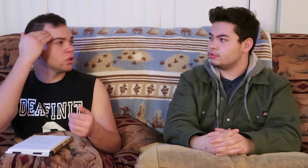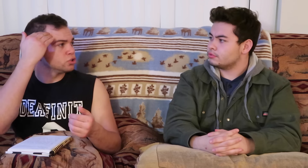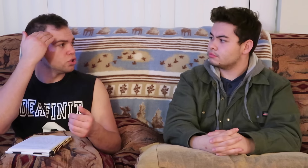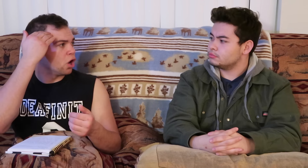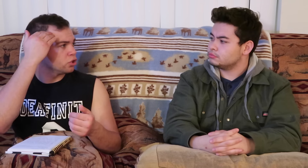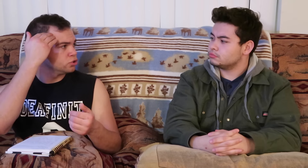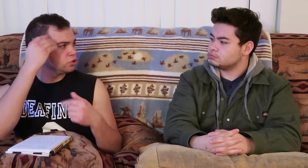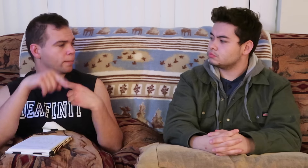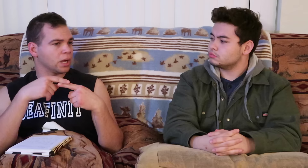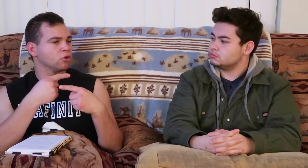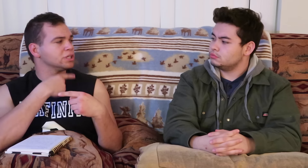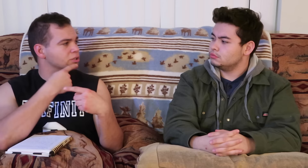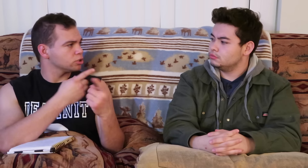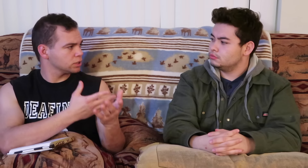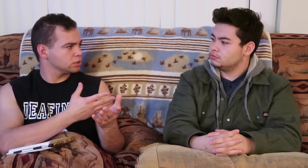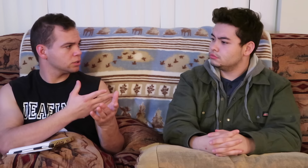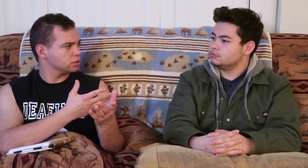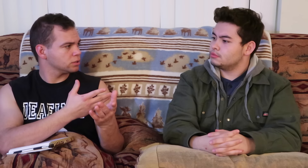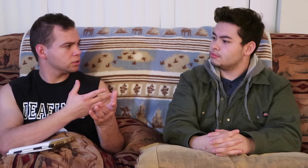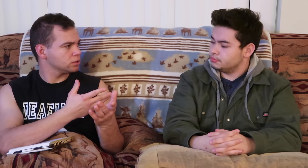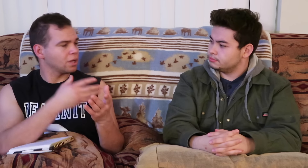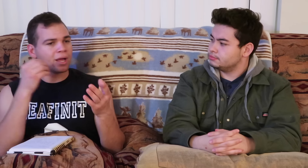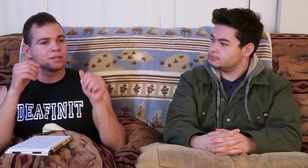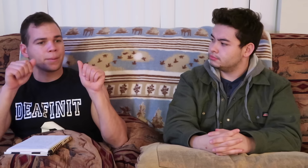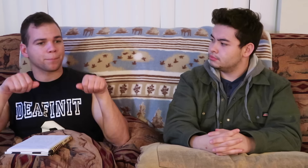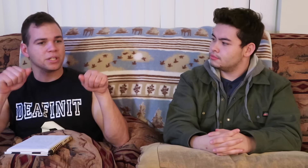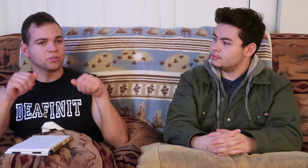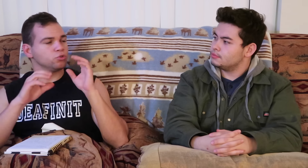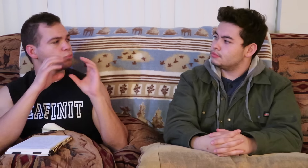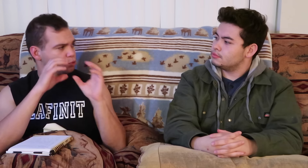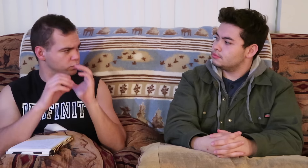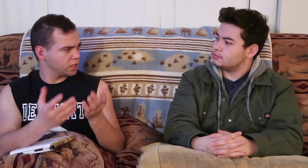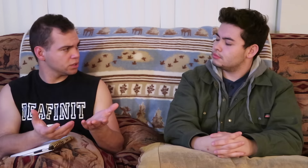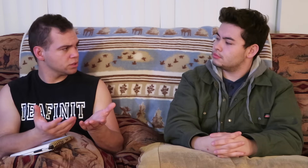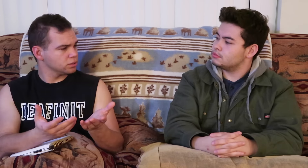knowledge, knowledge about the hearing and the ability to communicate?